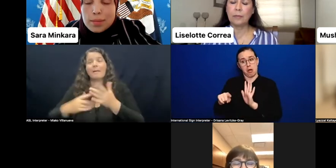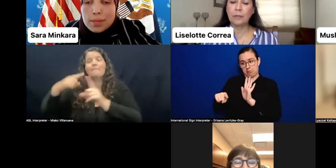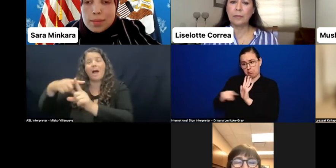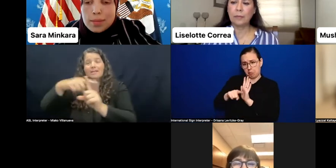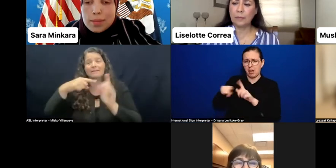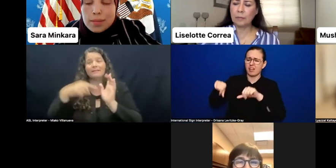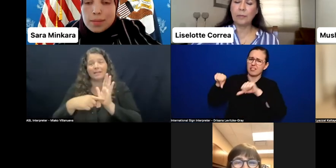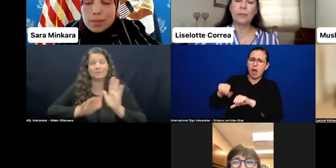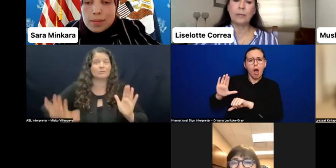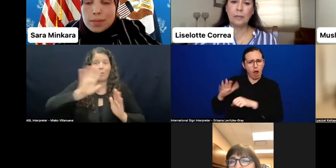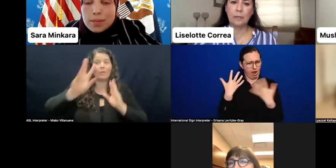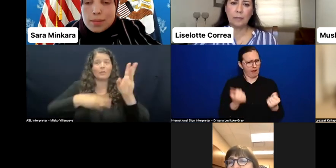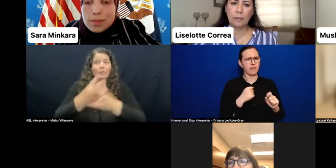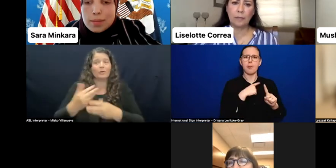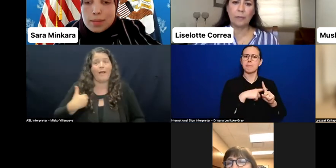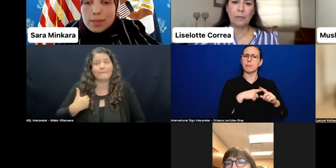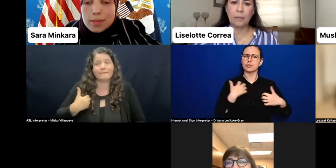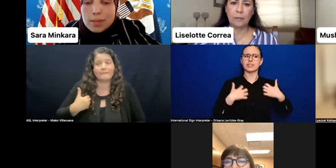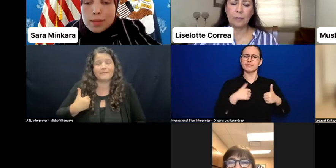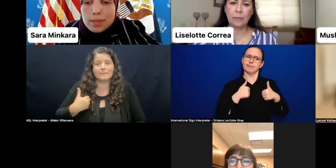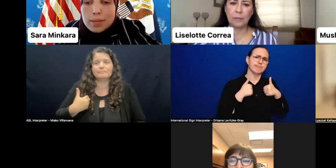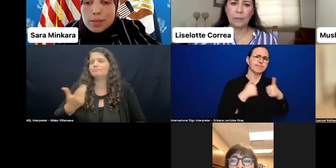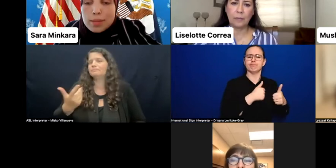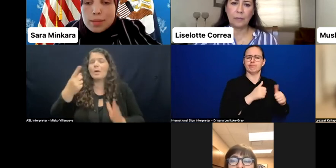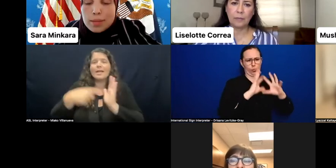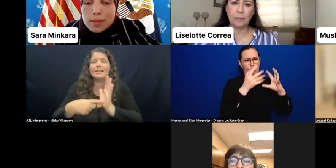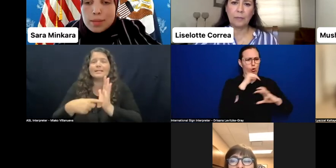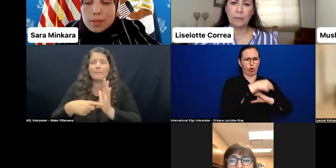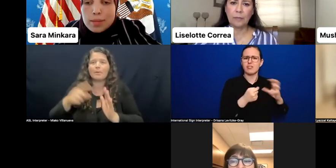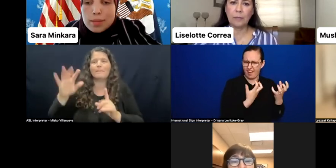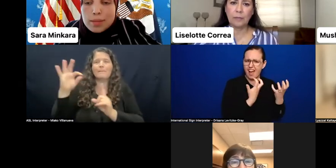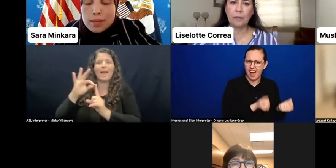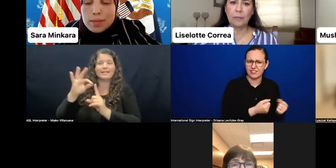A couple of these were in Pakistan. Women with disabilities restricted